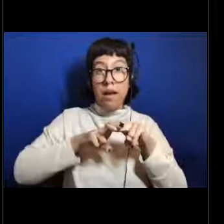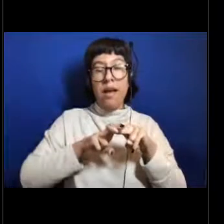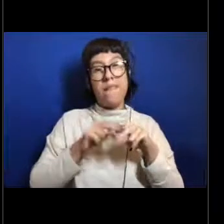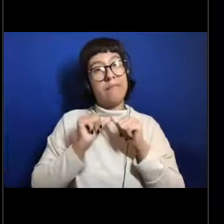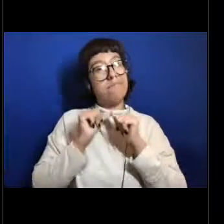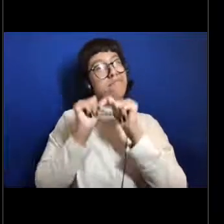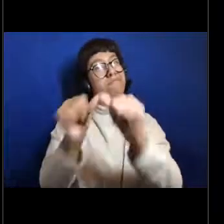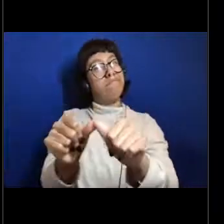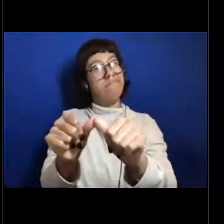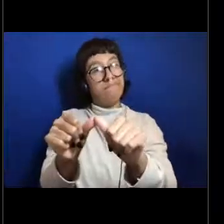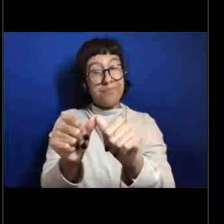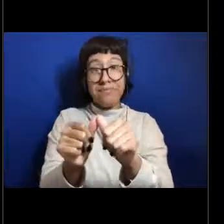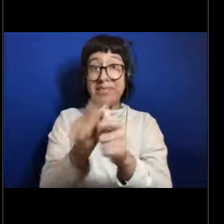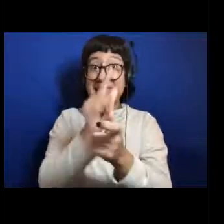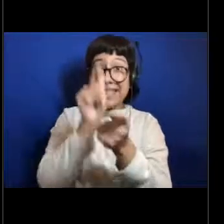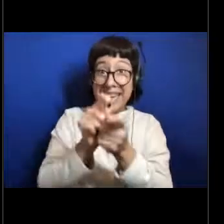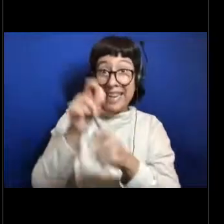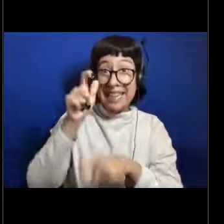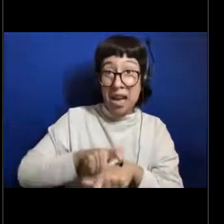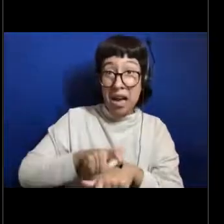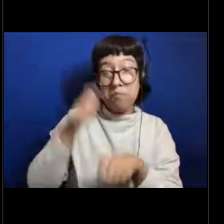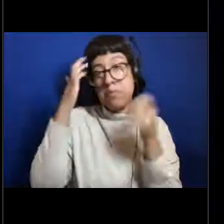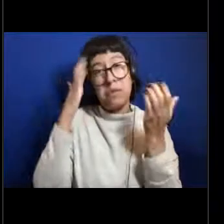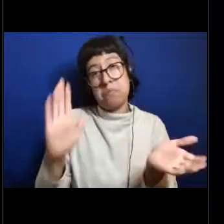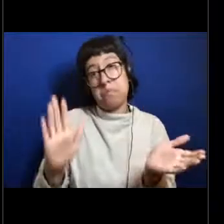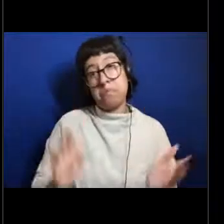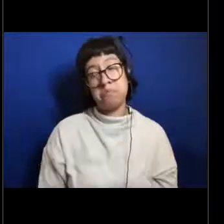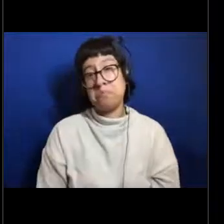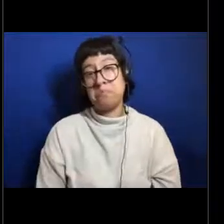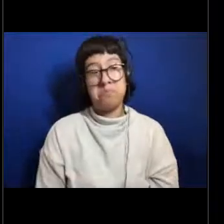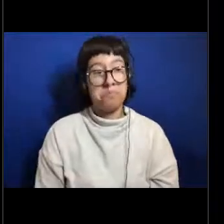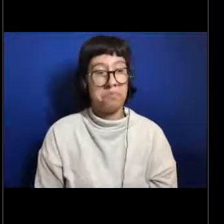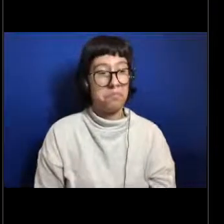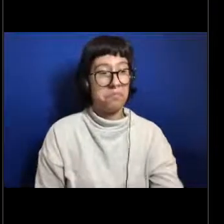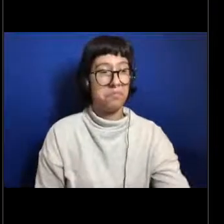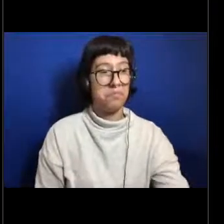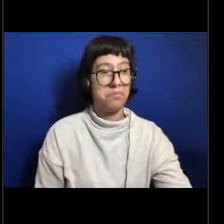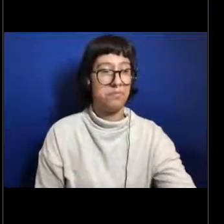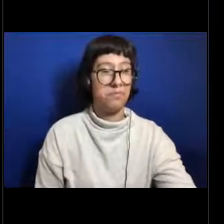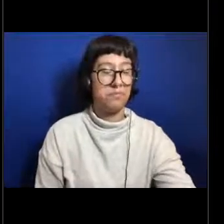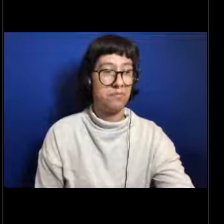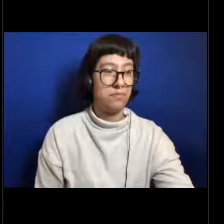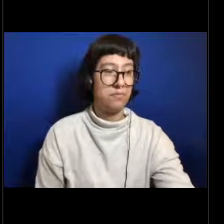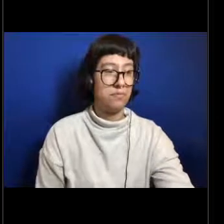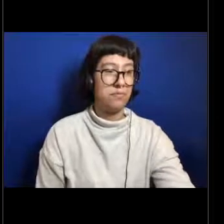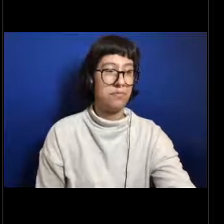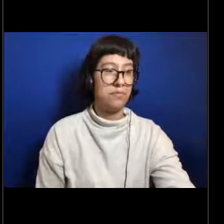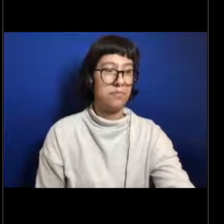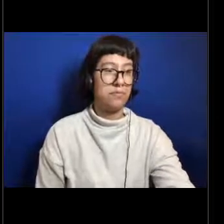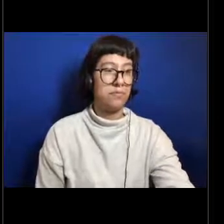Now I don't know exactly for those animals though. [Grace] Okay and so we have,